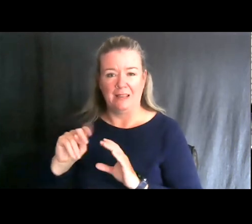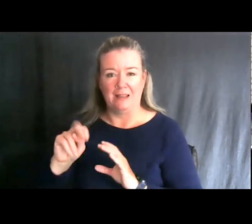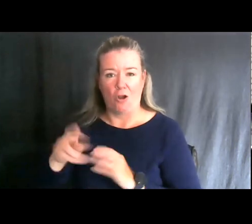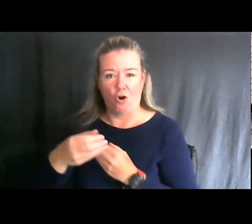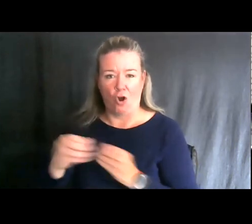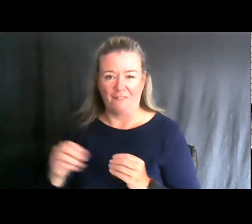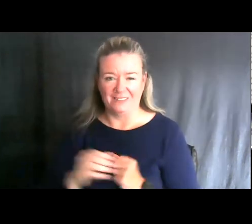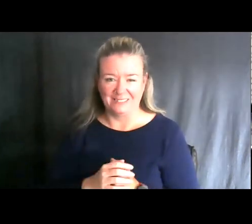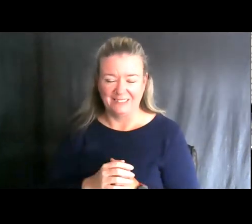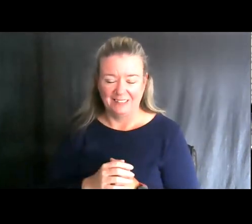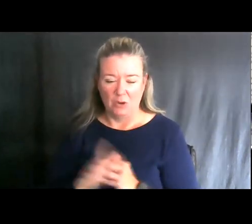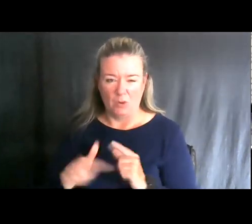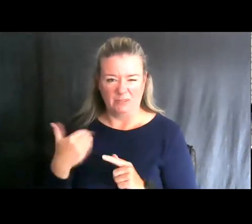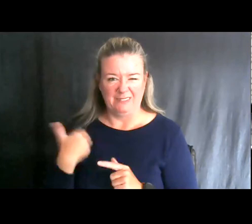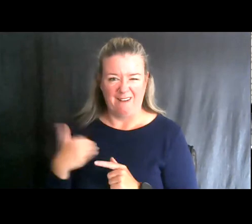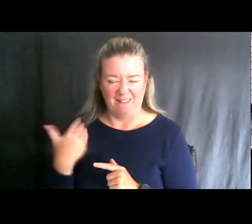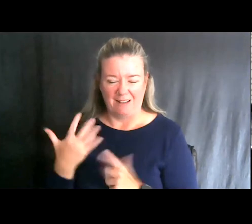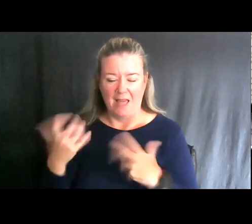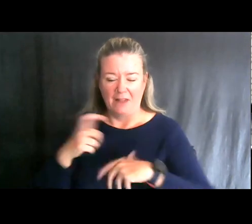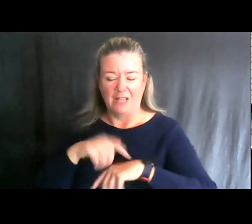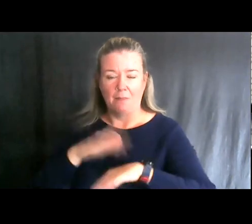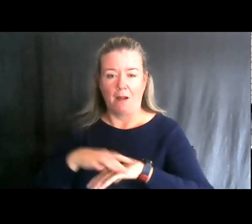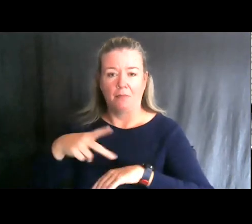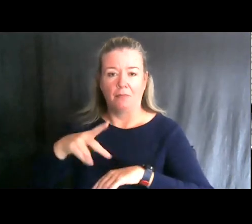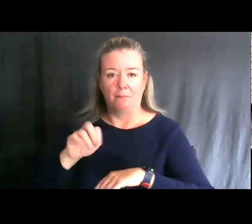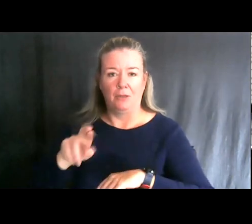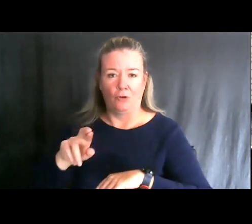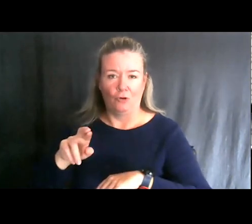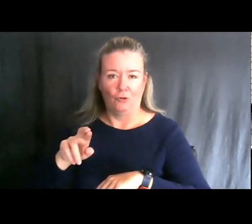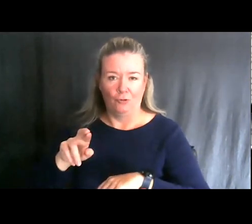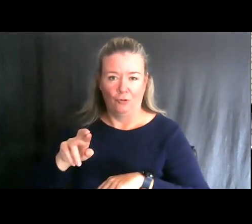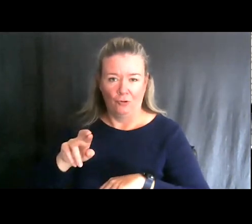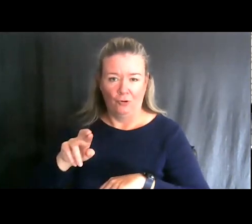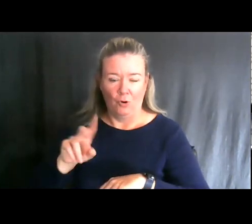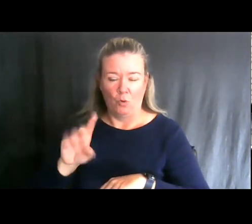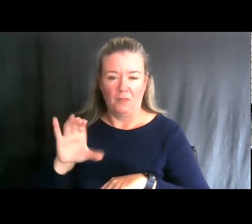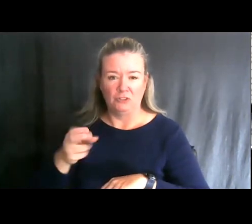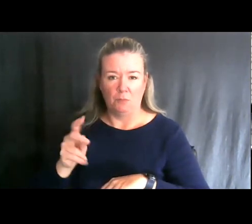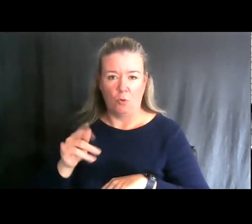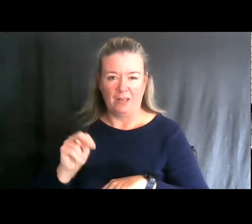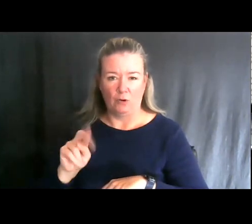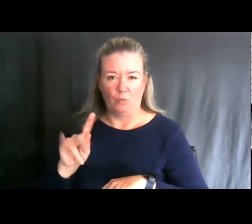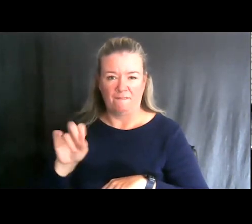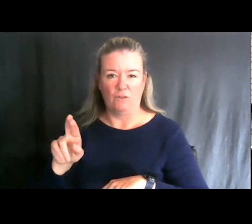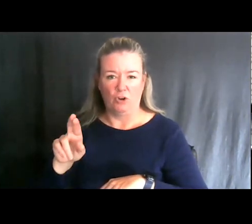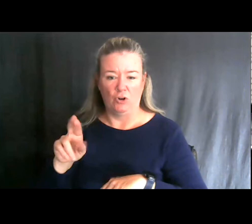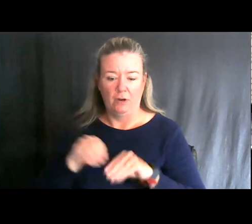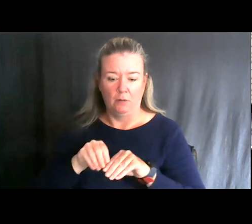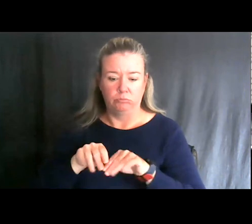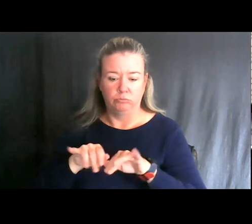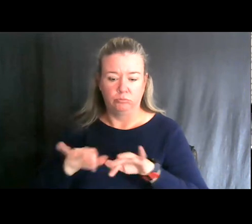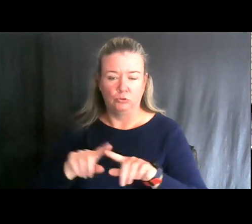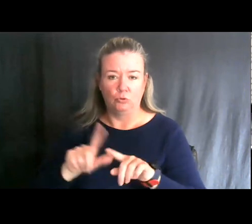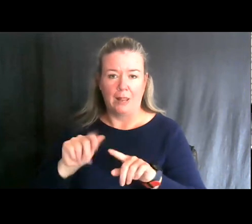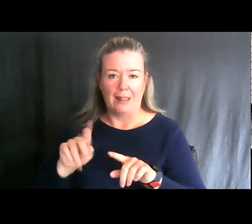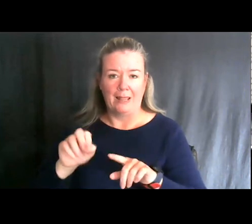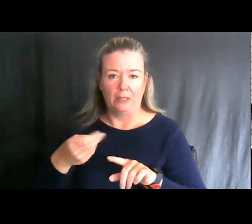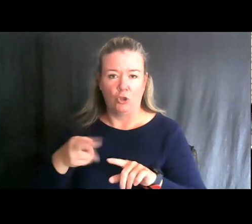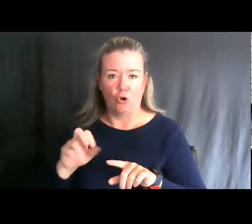a lot of time on the fishing pier where the Cheboygan River actually flows out into Lake